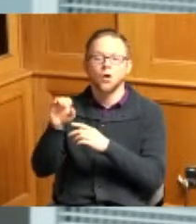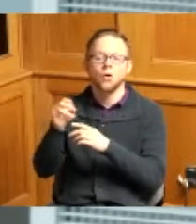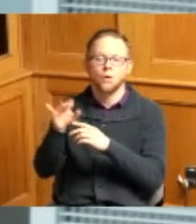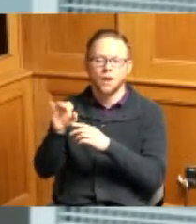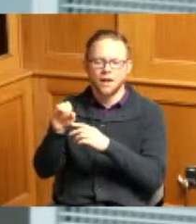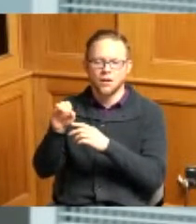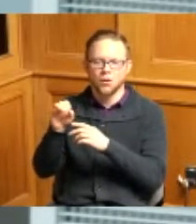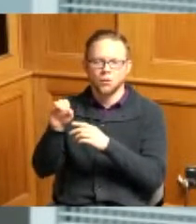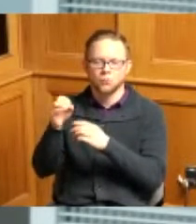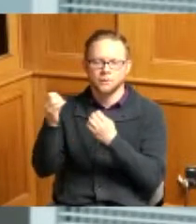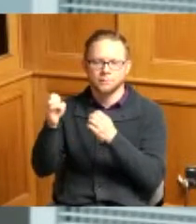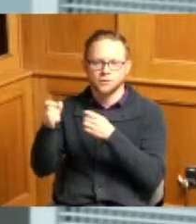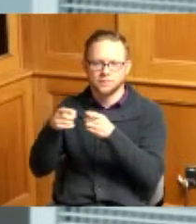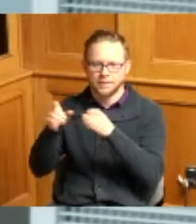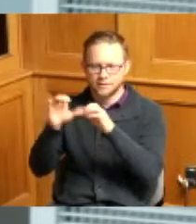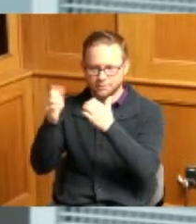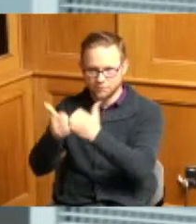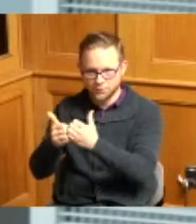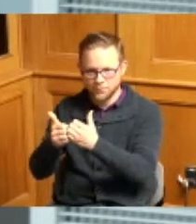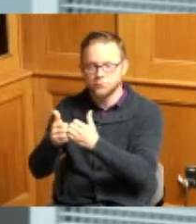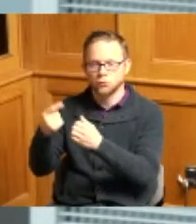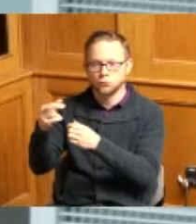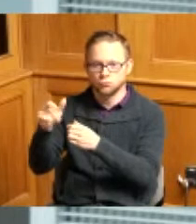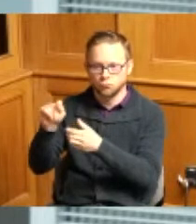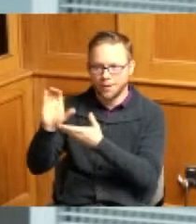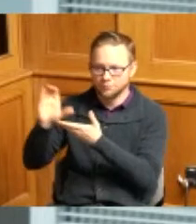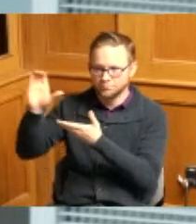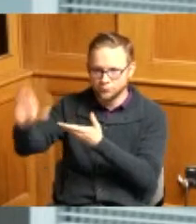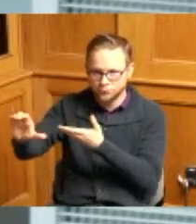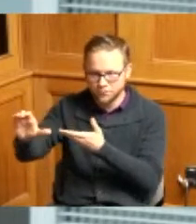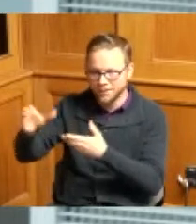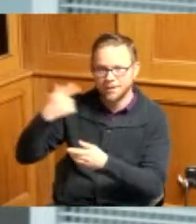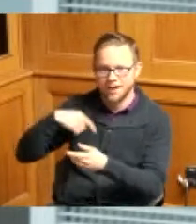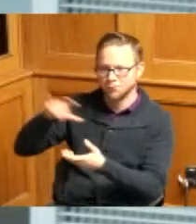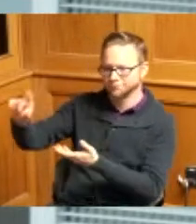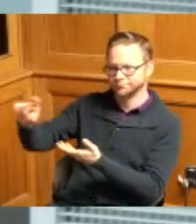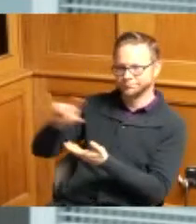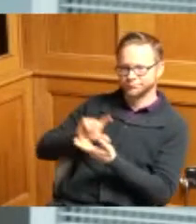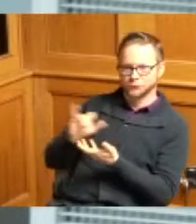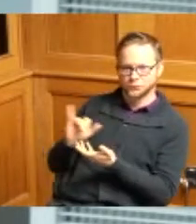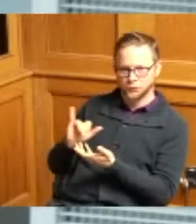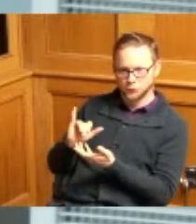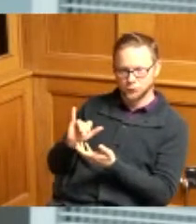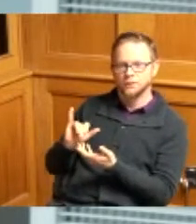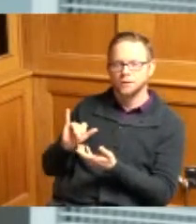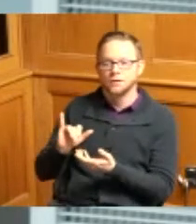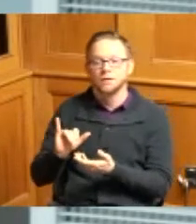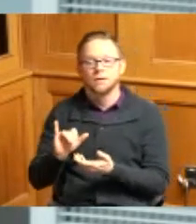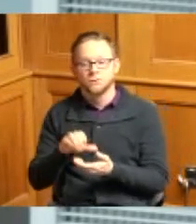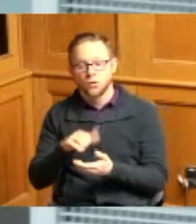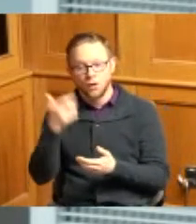MSD is the sub-recipient of that grant the overall purpose is to acquire through voluntary sale